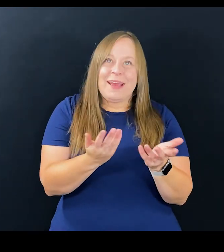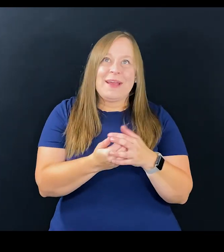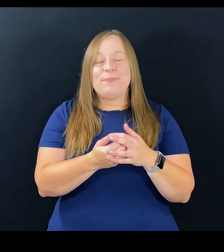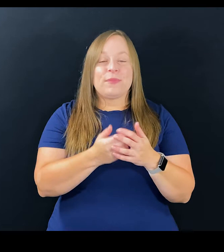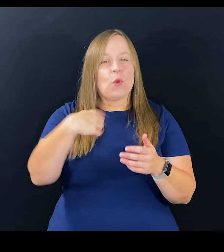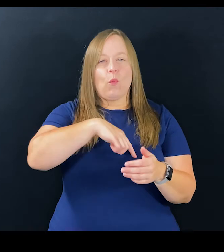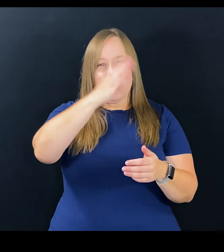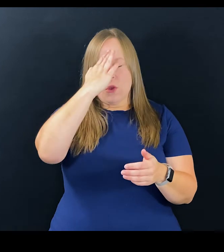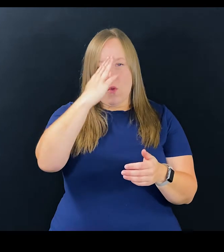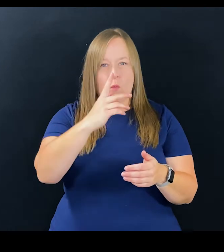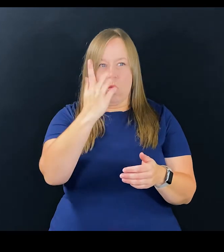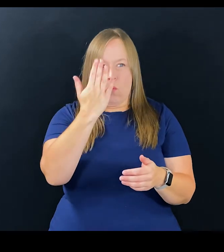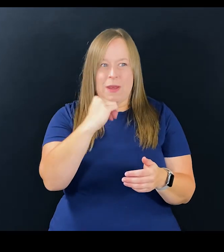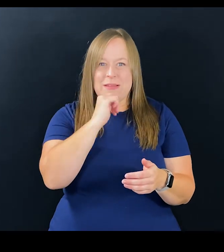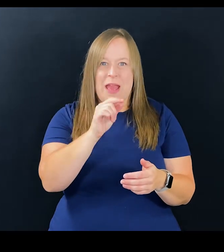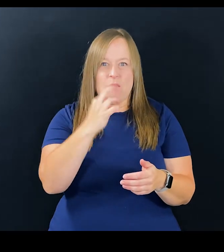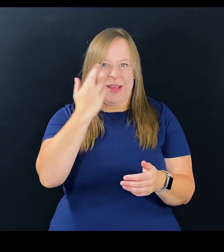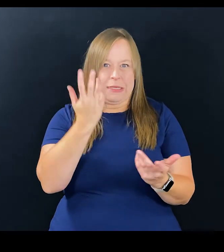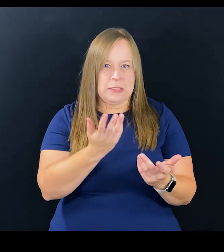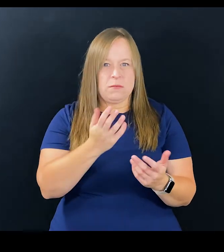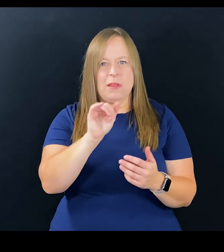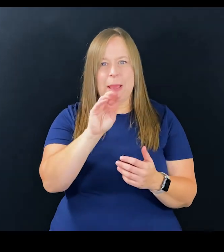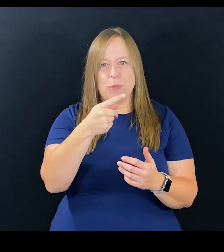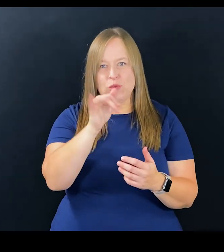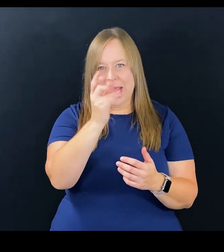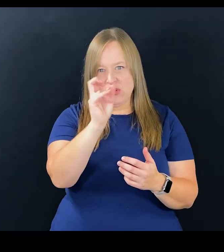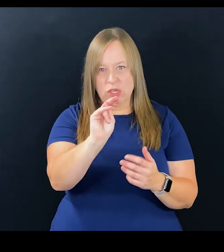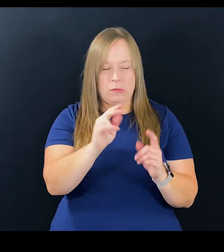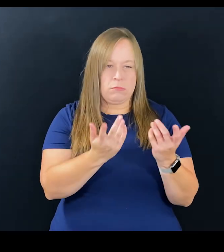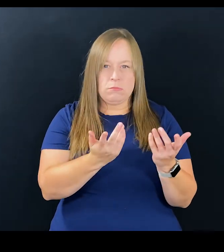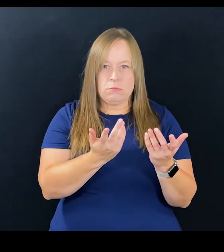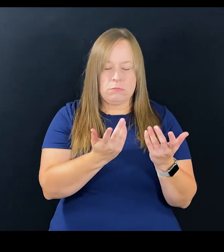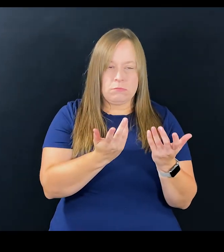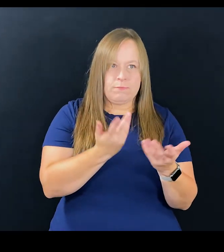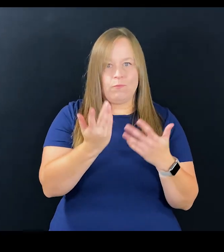I mean, we know when it's not realistic, obviously amputation is different, right?